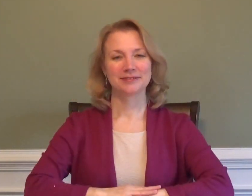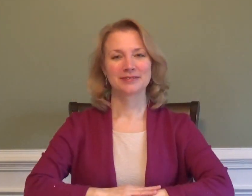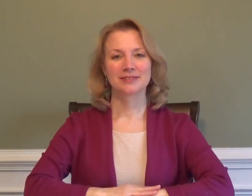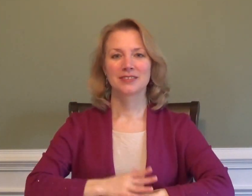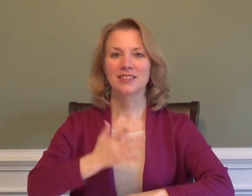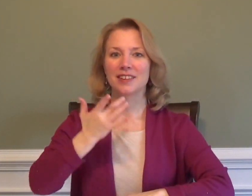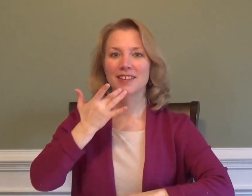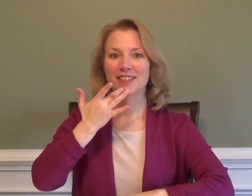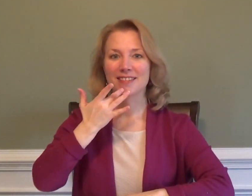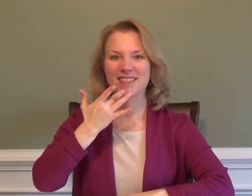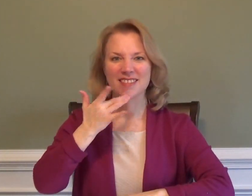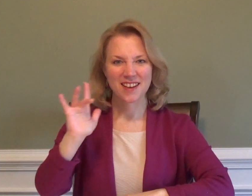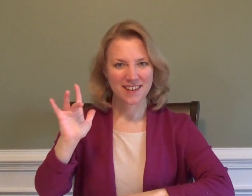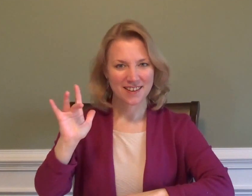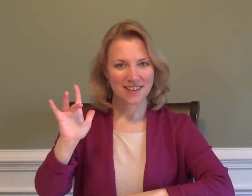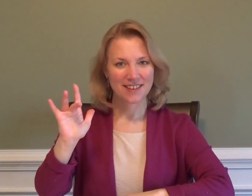LUCKY